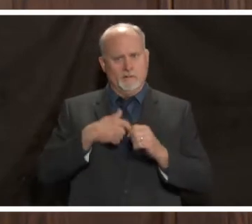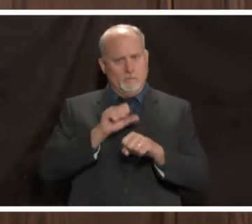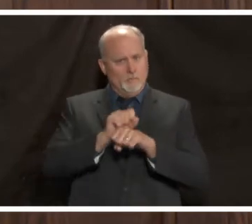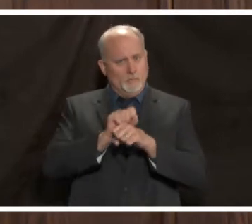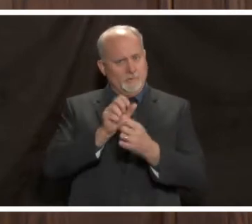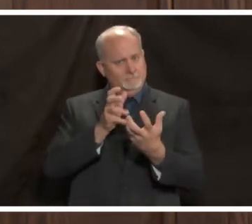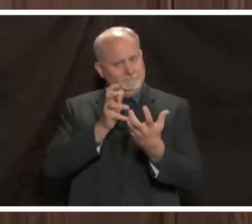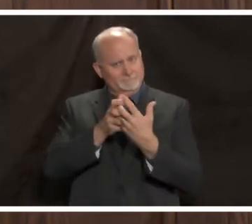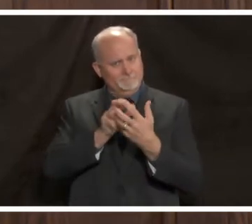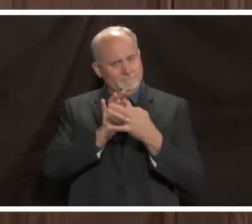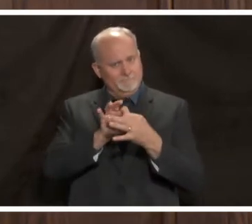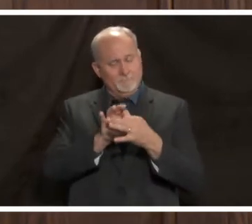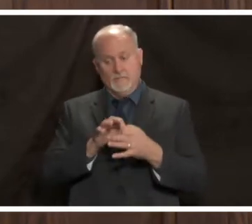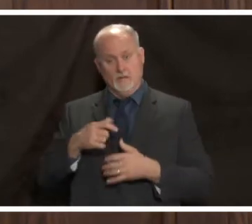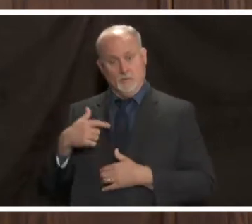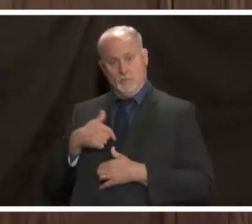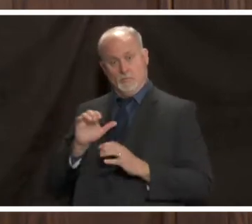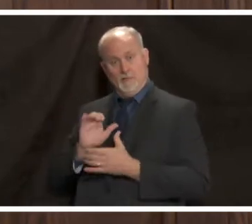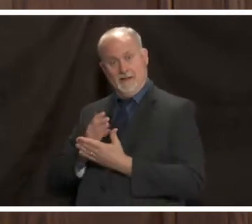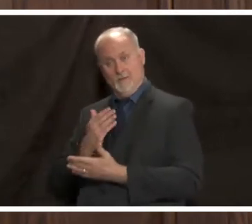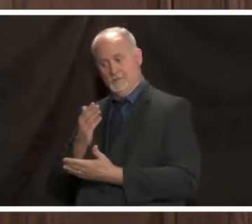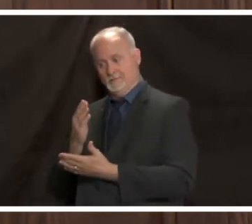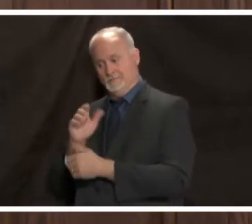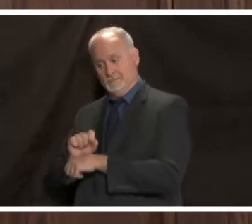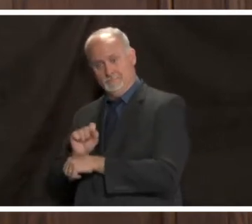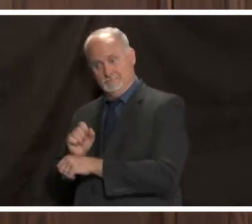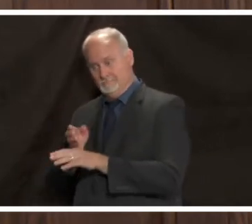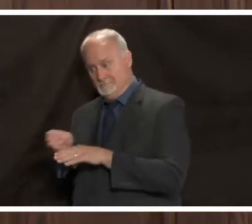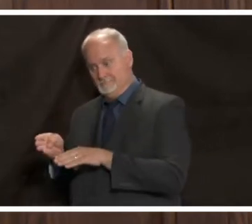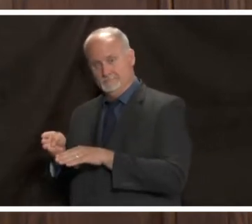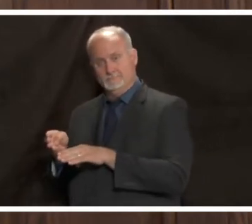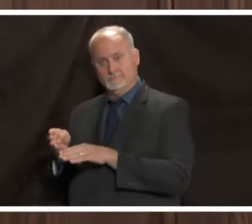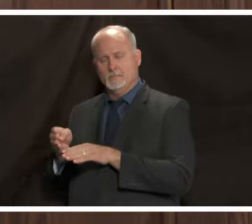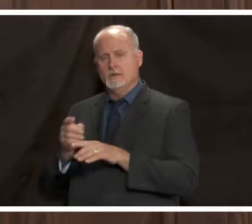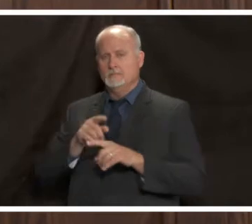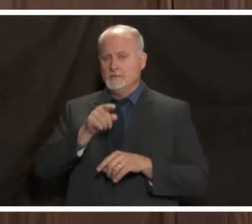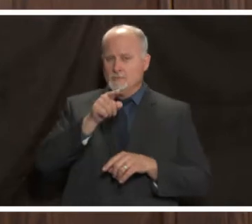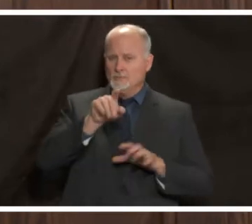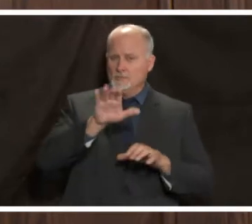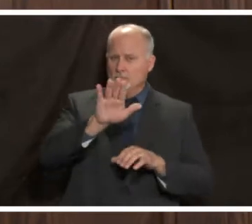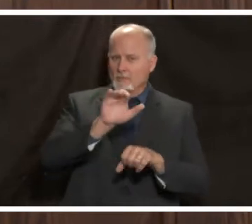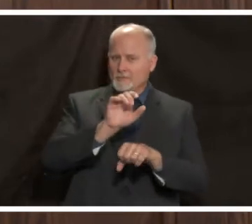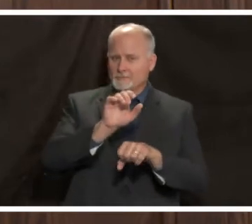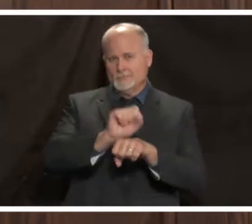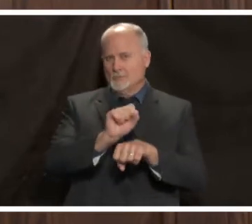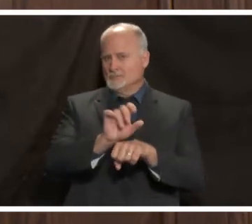you us doing our part in the health system but please you're doing your part in the community